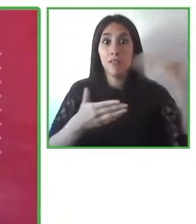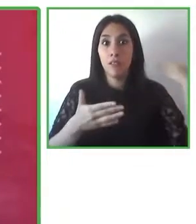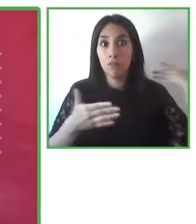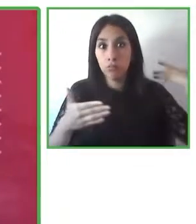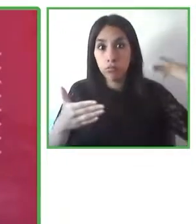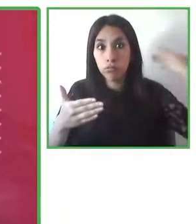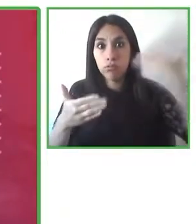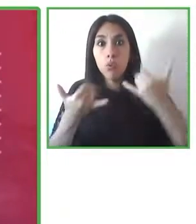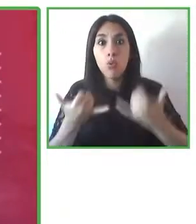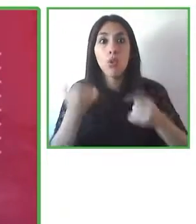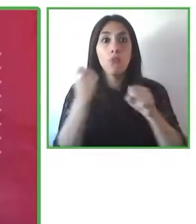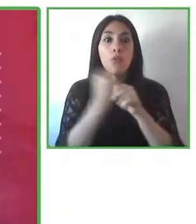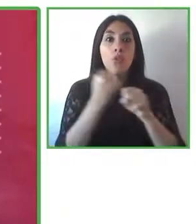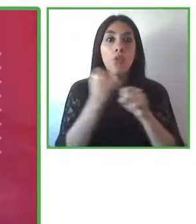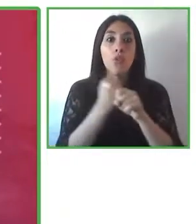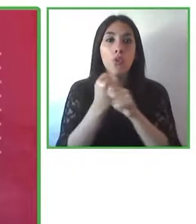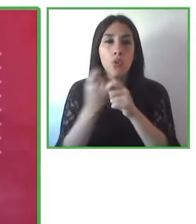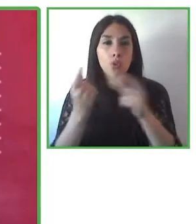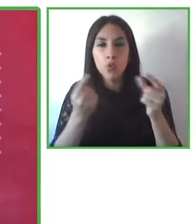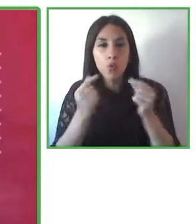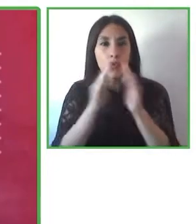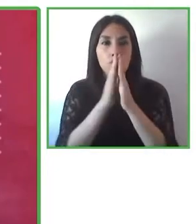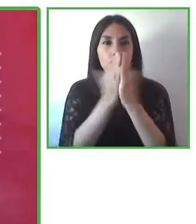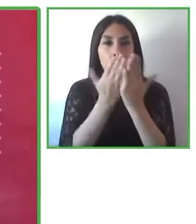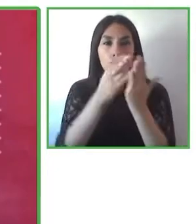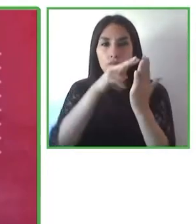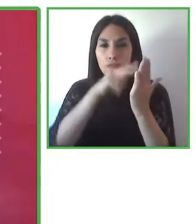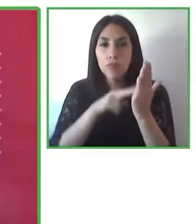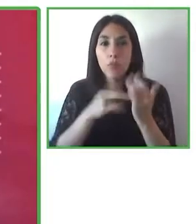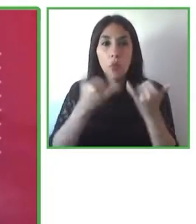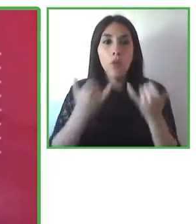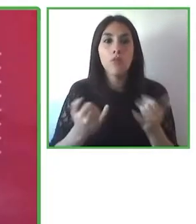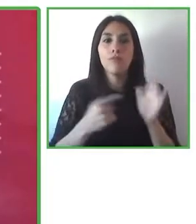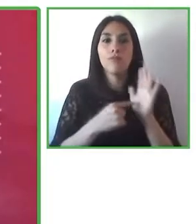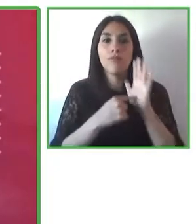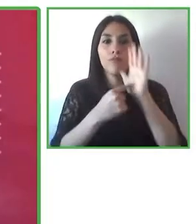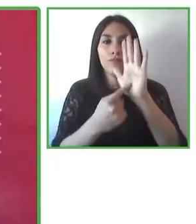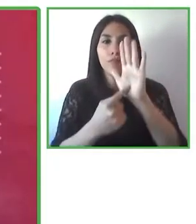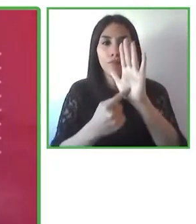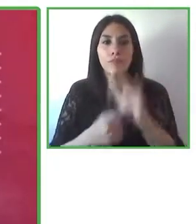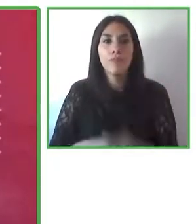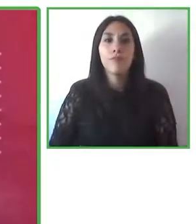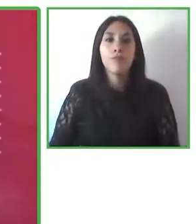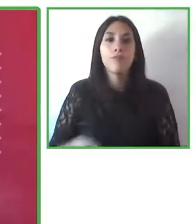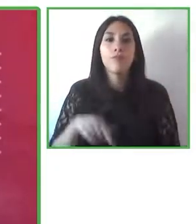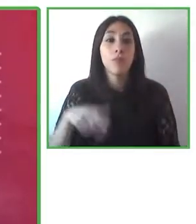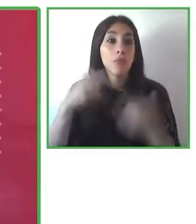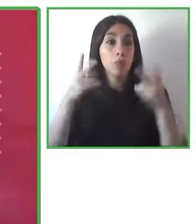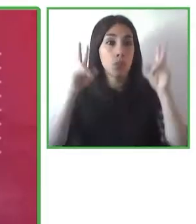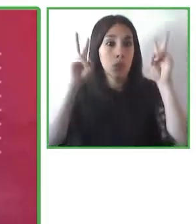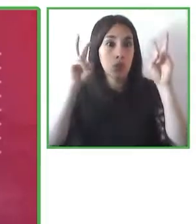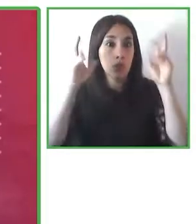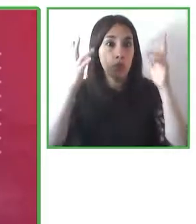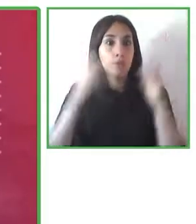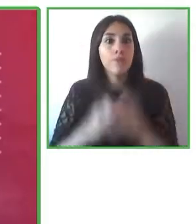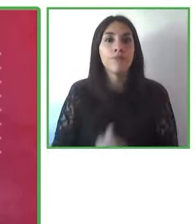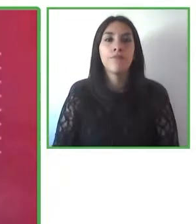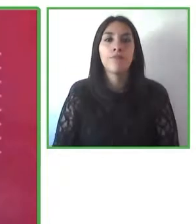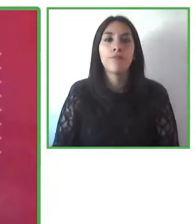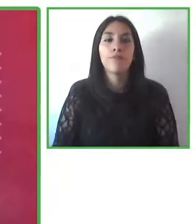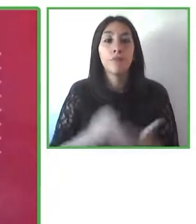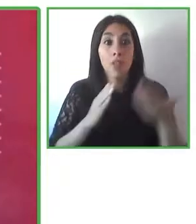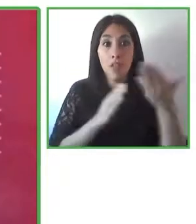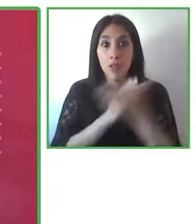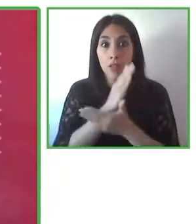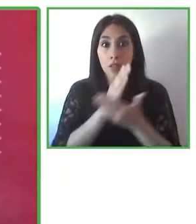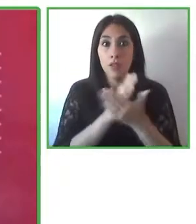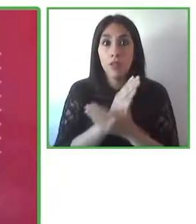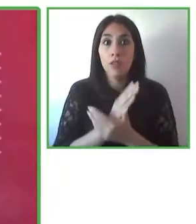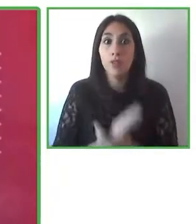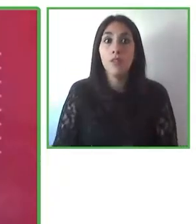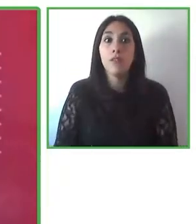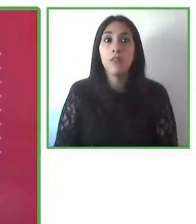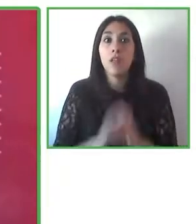she's going to share experience on this topic of creating books in multiple accessible formats.